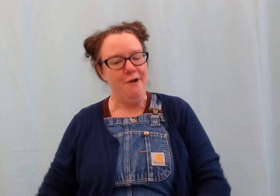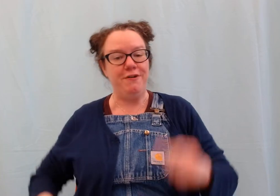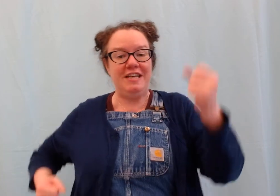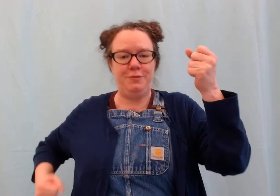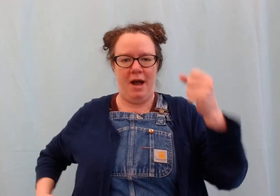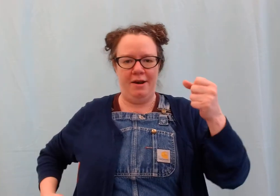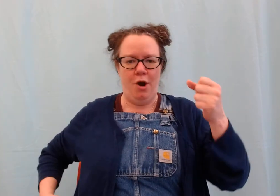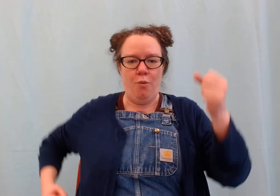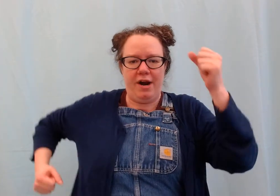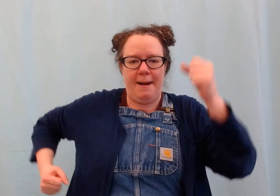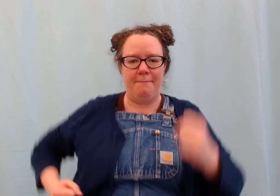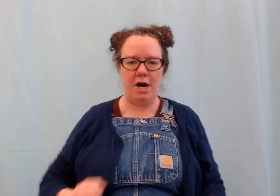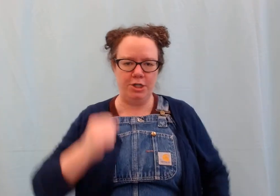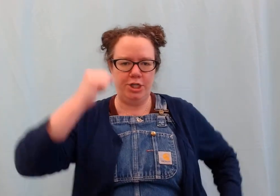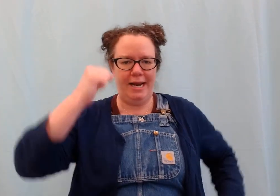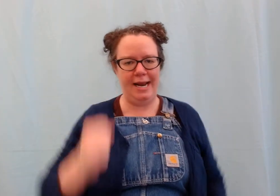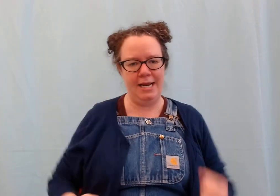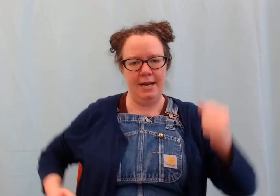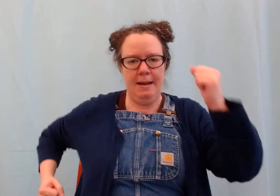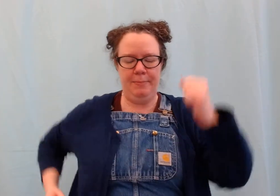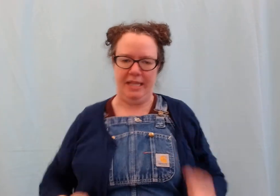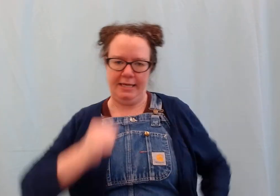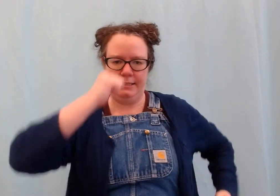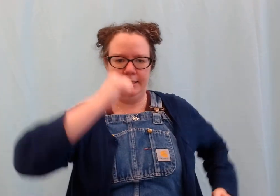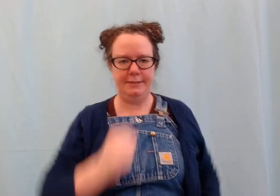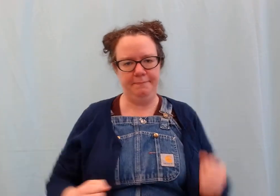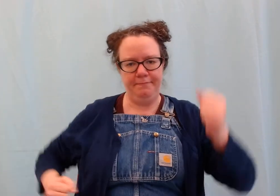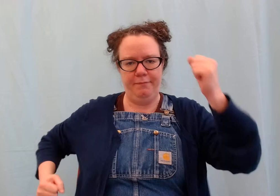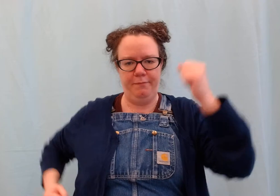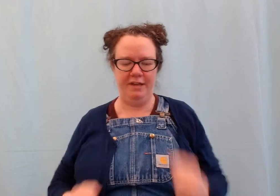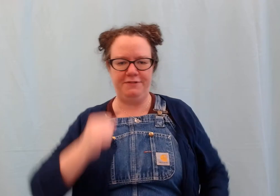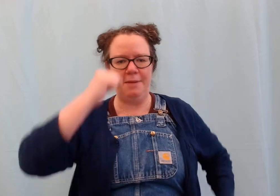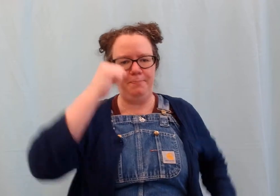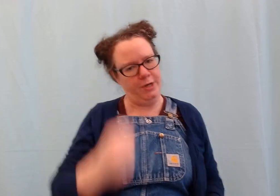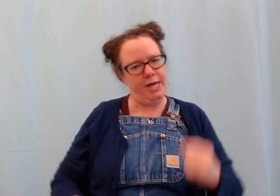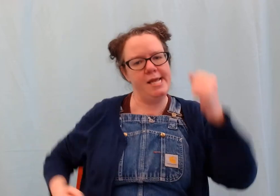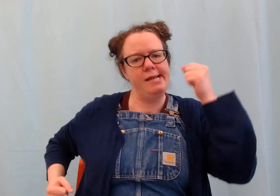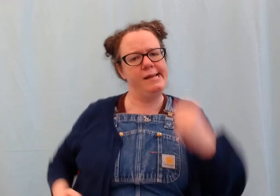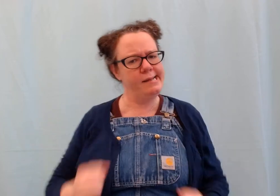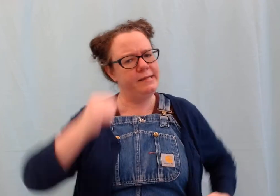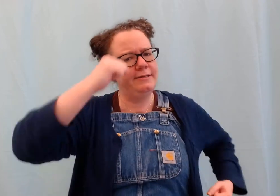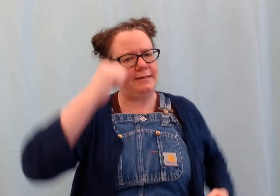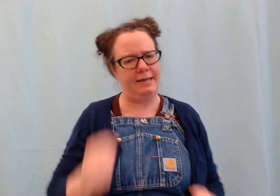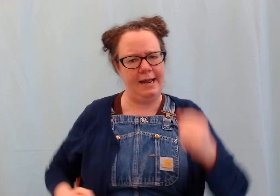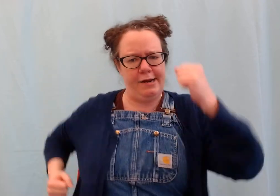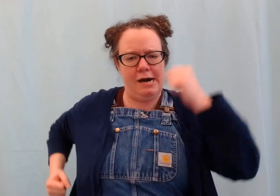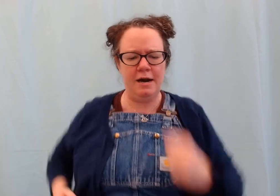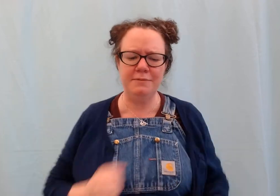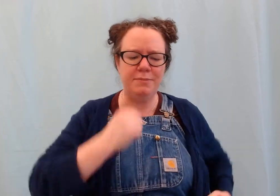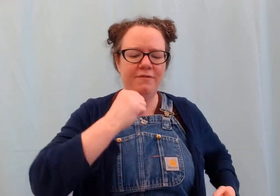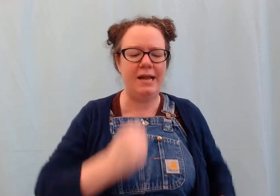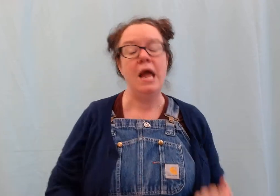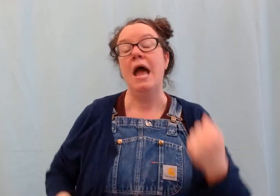For this one we're gonna march in place. Lift up your knees and get your arms moving